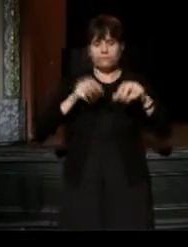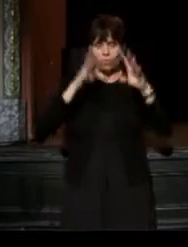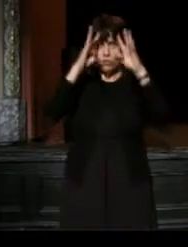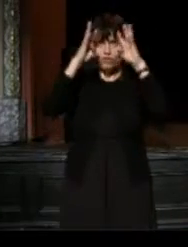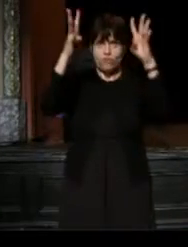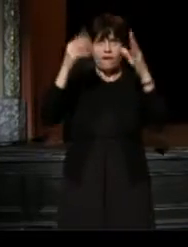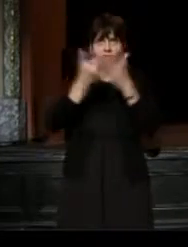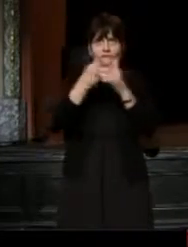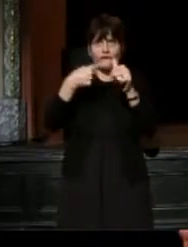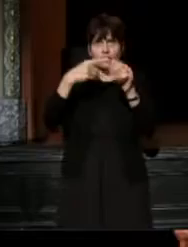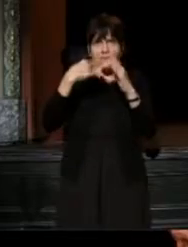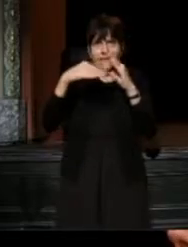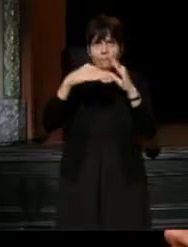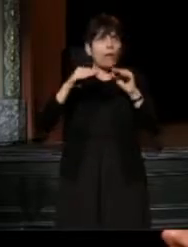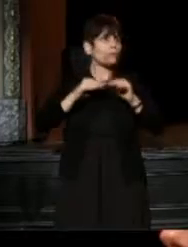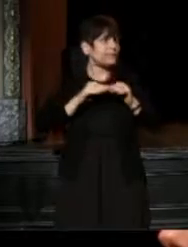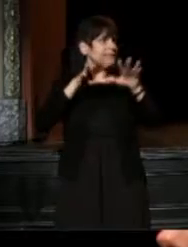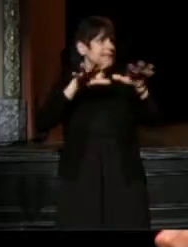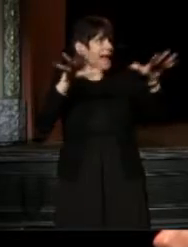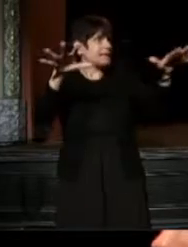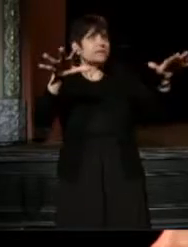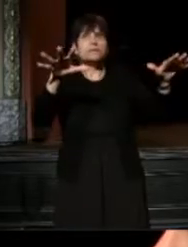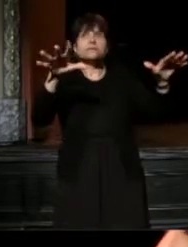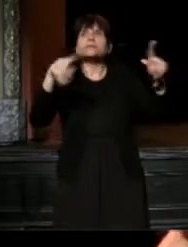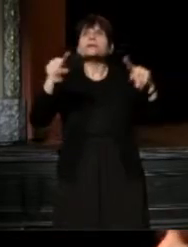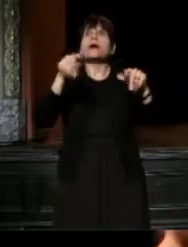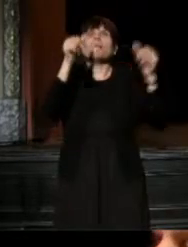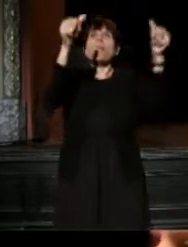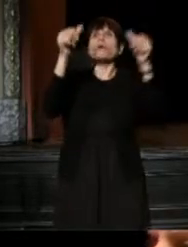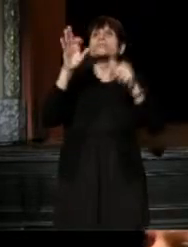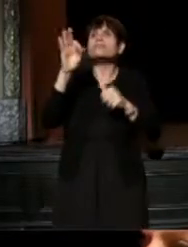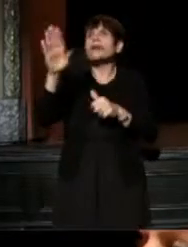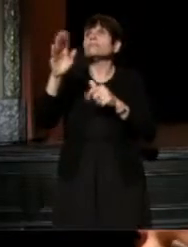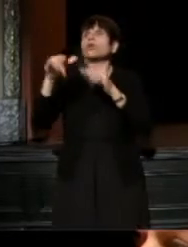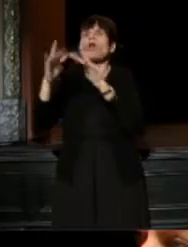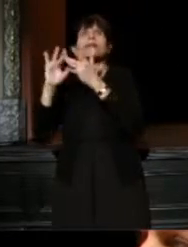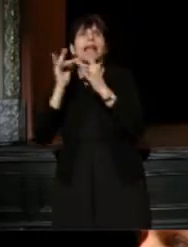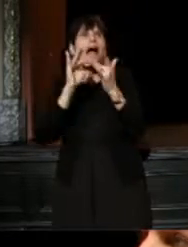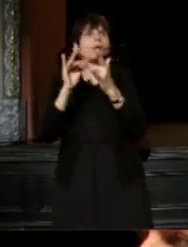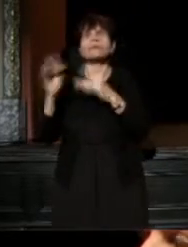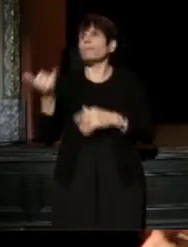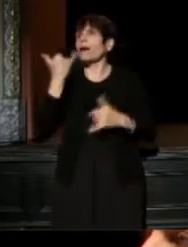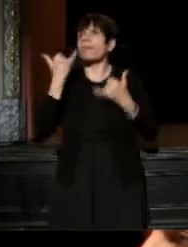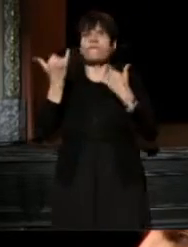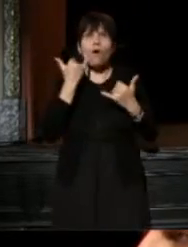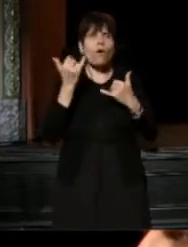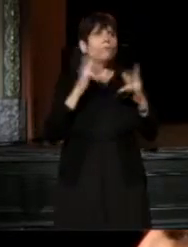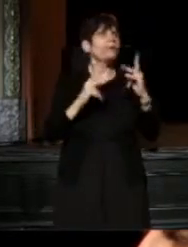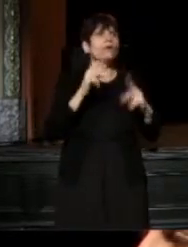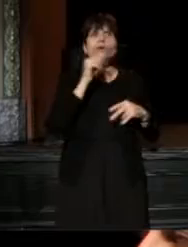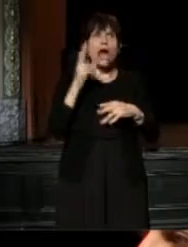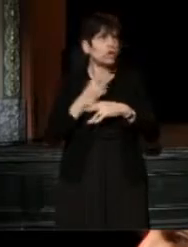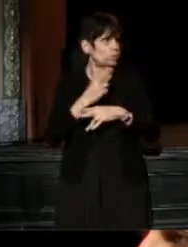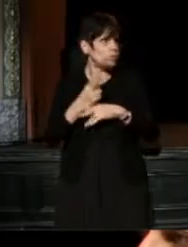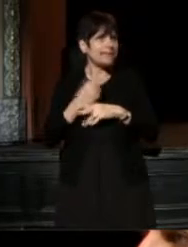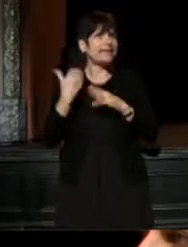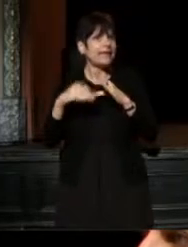and we send it out to our constituents. We post it on Facebook, and all over the networks, we might pick up the phone for those people who aren't using email, and we said,